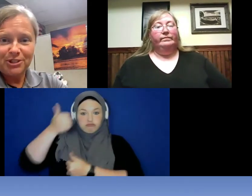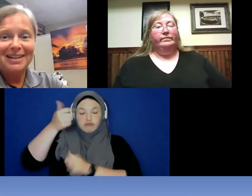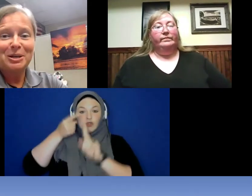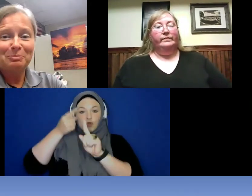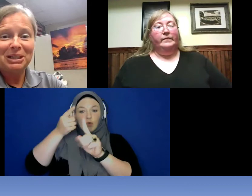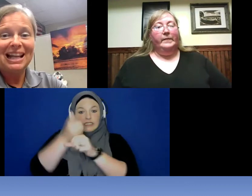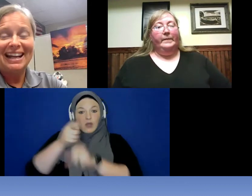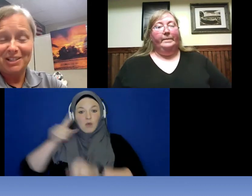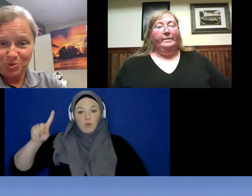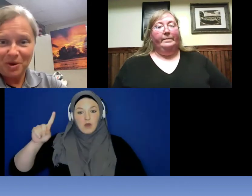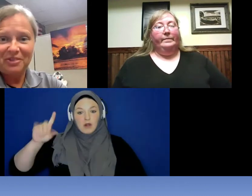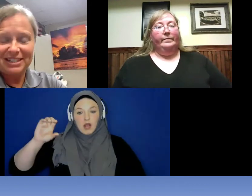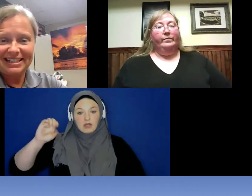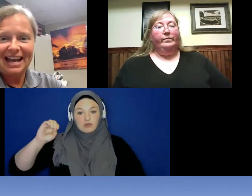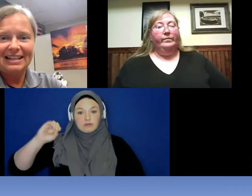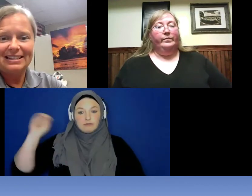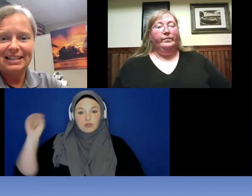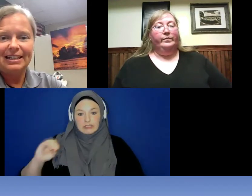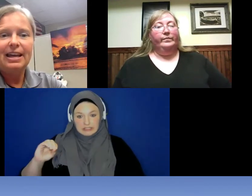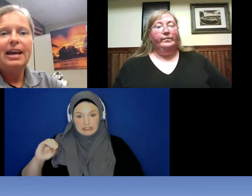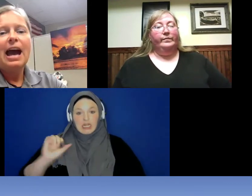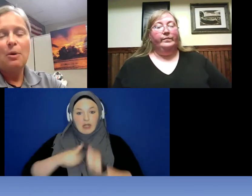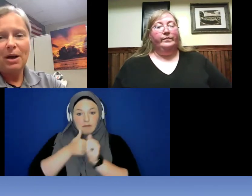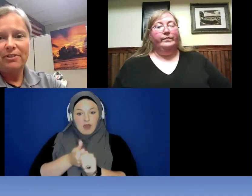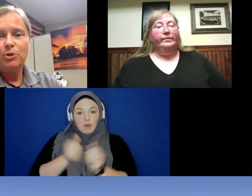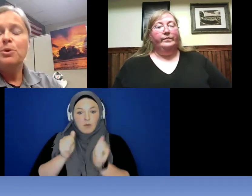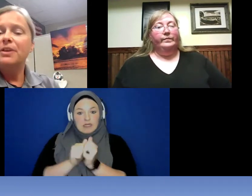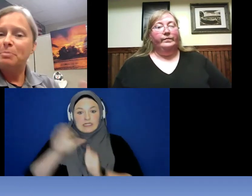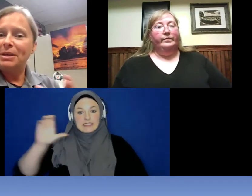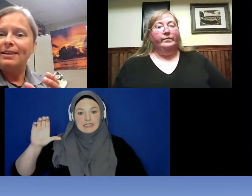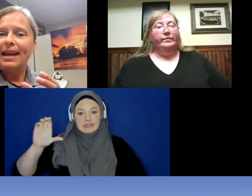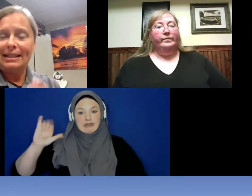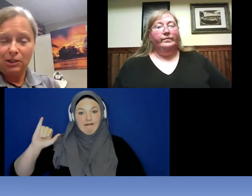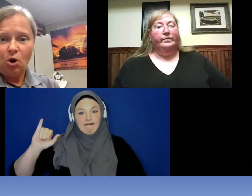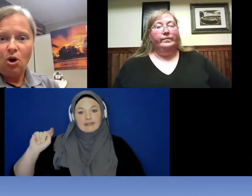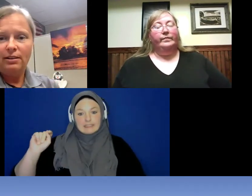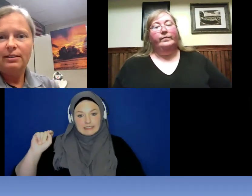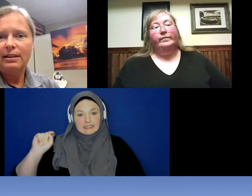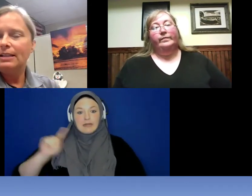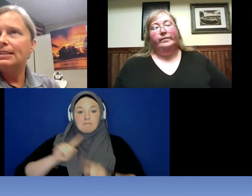% compliance with CIT however it's being a lng -- it's